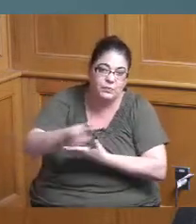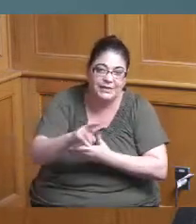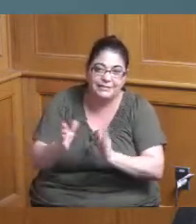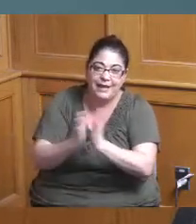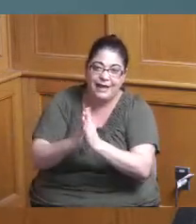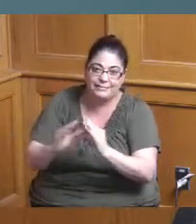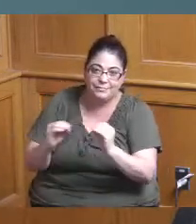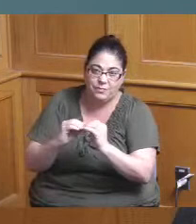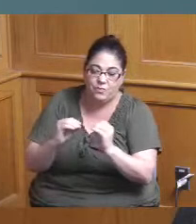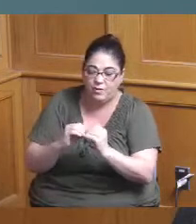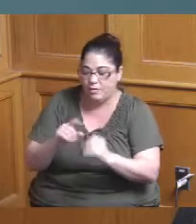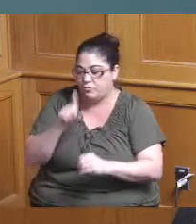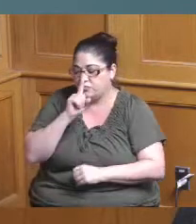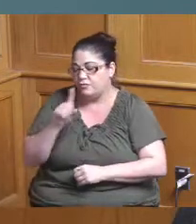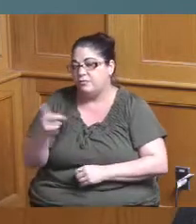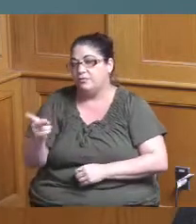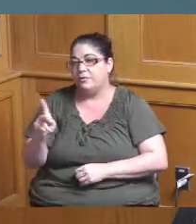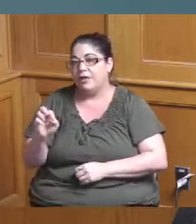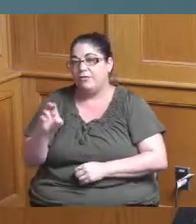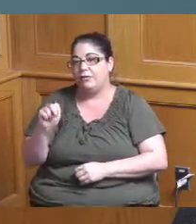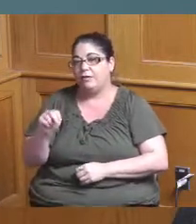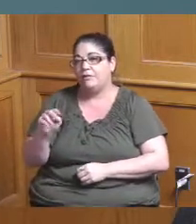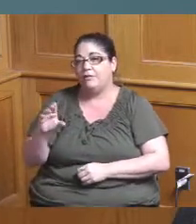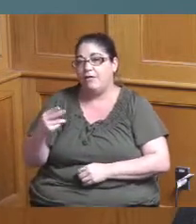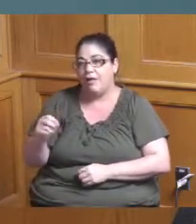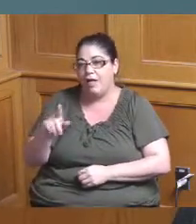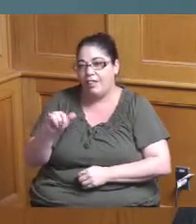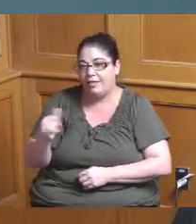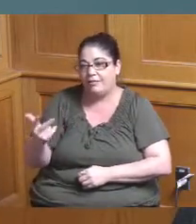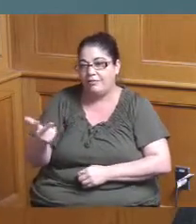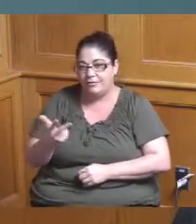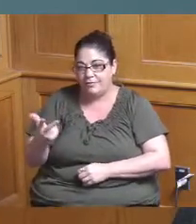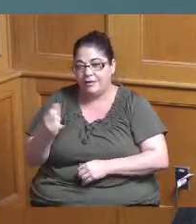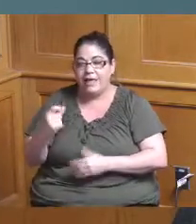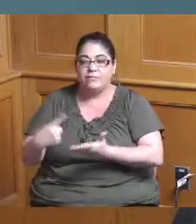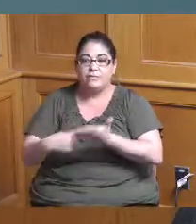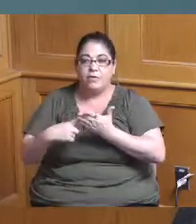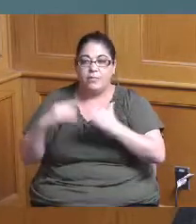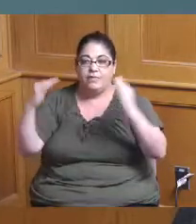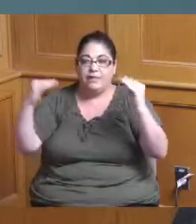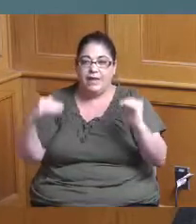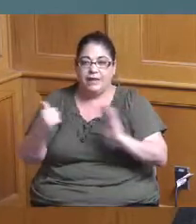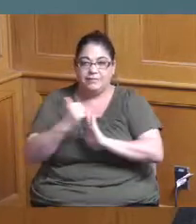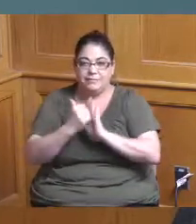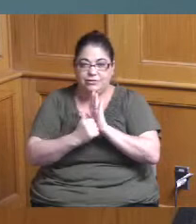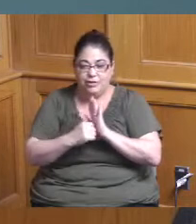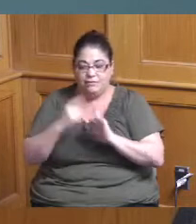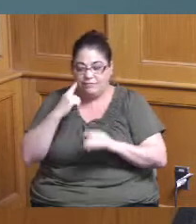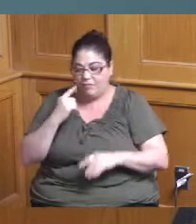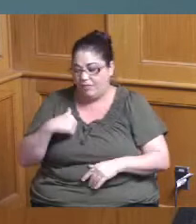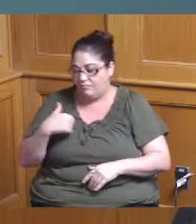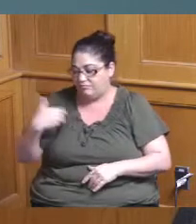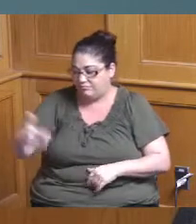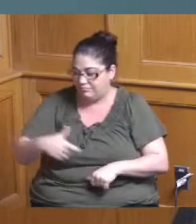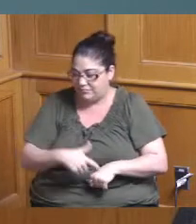Karen I'm sure and Holly can talk about the next agenda item in two weeks from now just a general